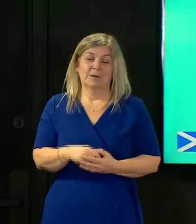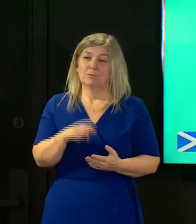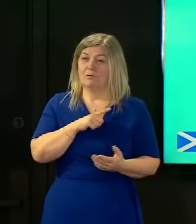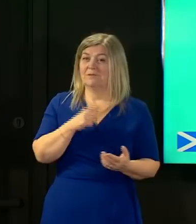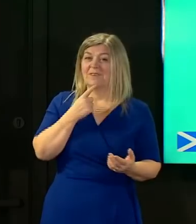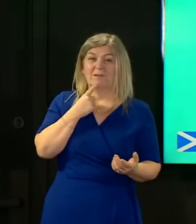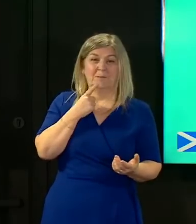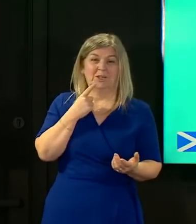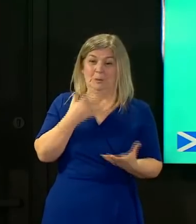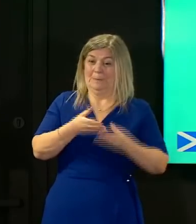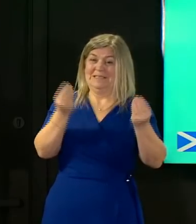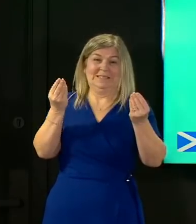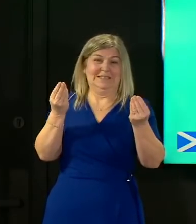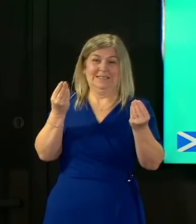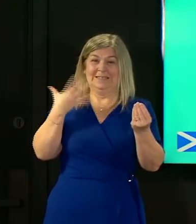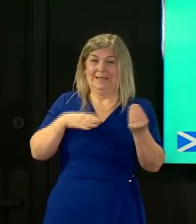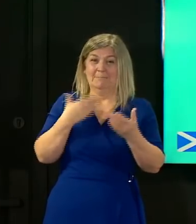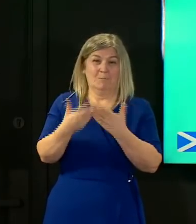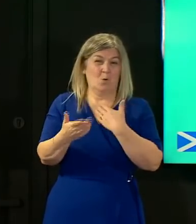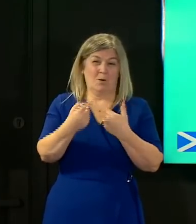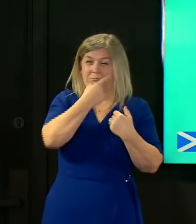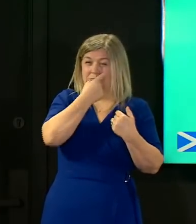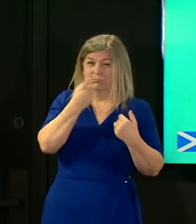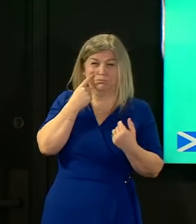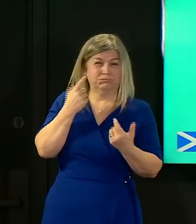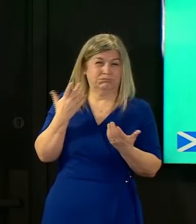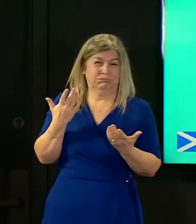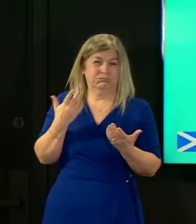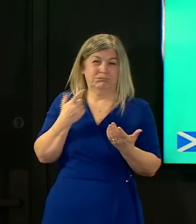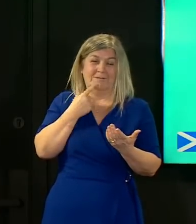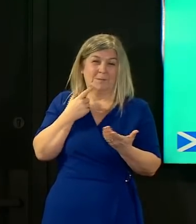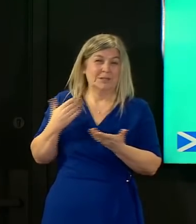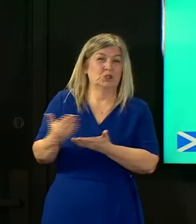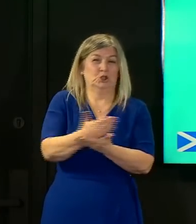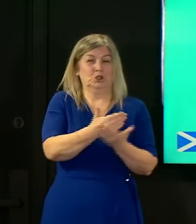that we still need most important amongst those just now and we're starting to get some of that